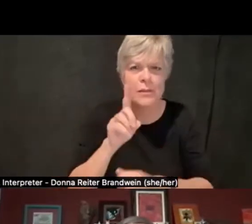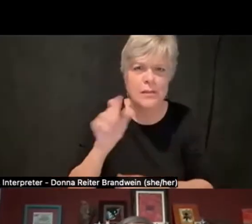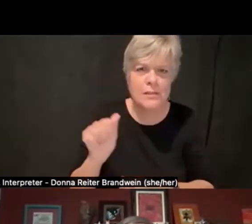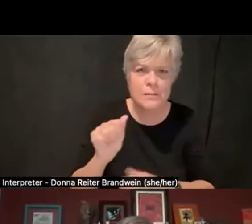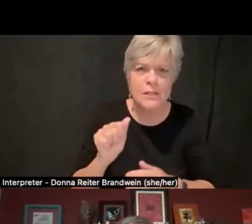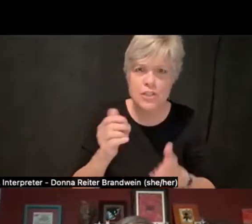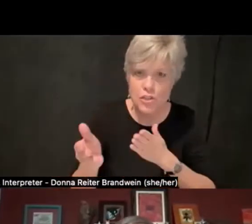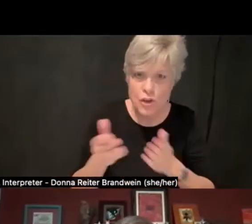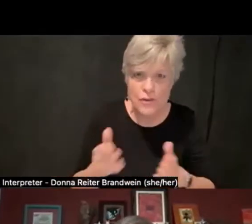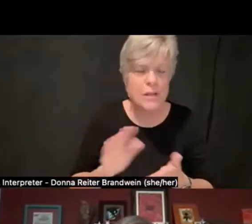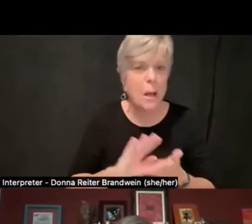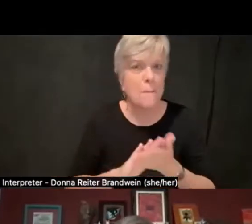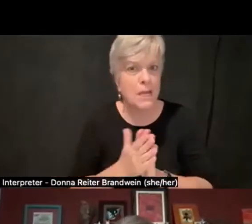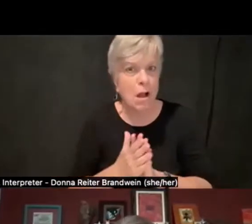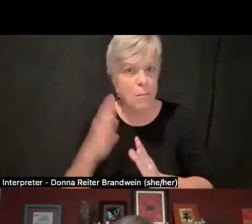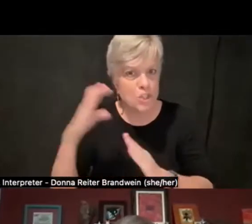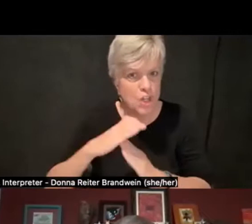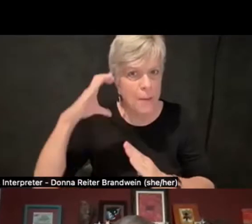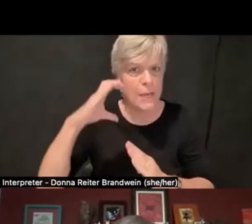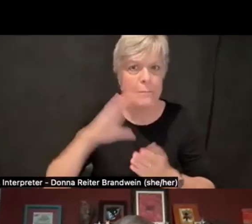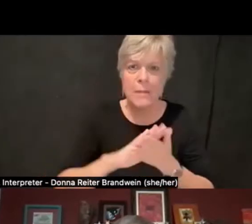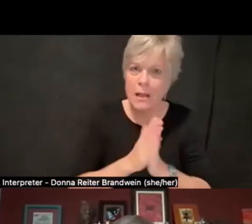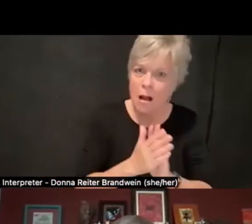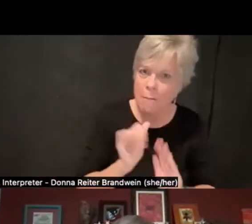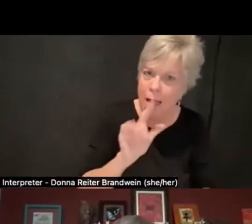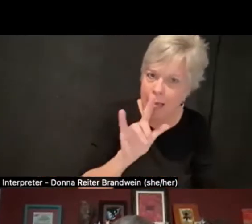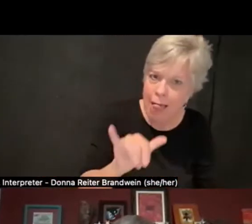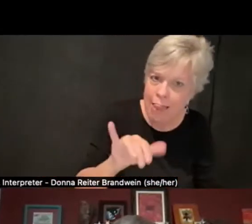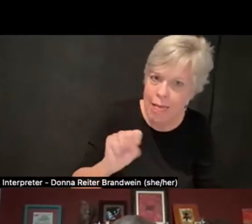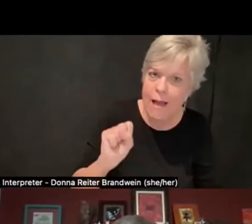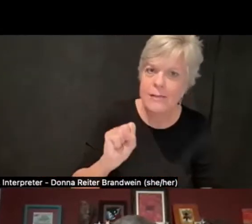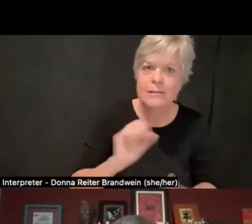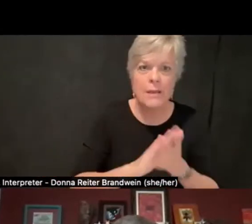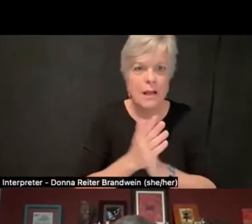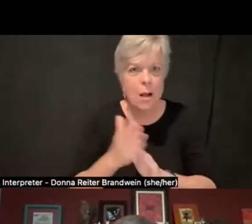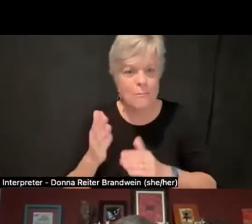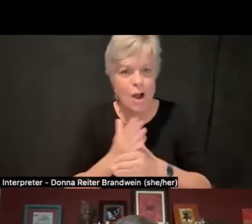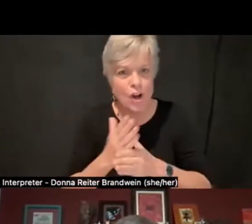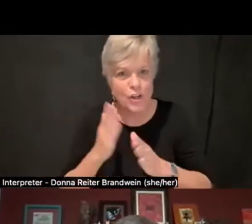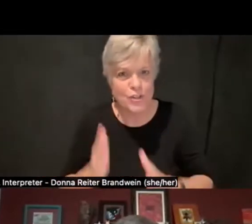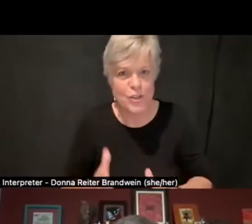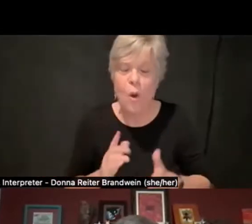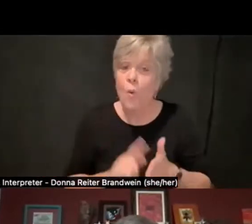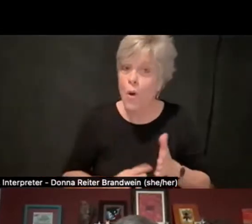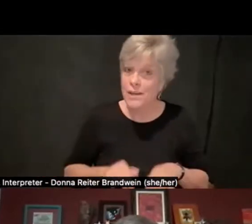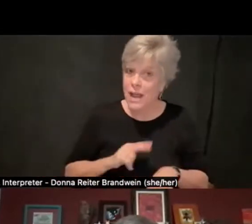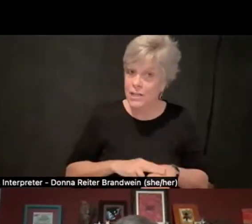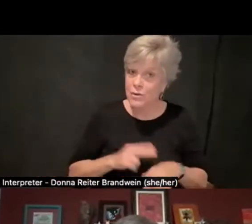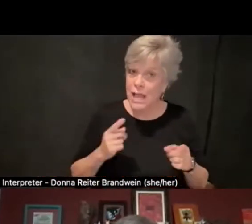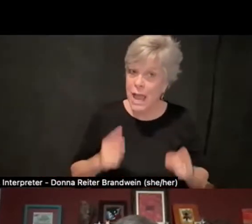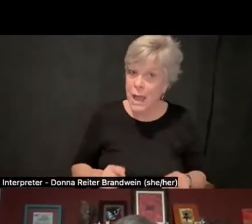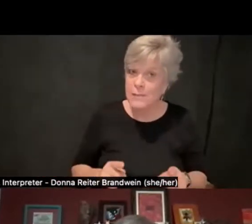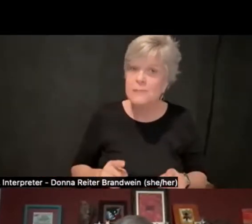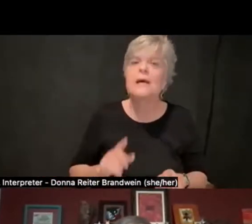become allies, become partners, what naturally happens in that process is new ideas are created.